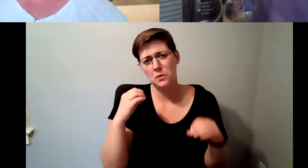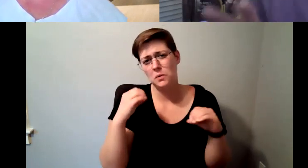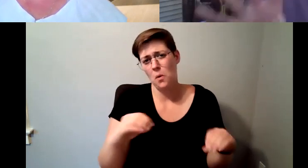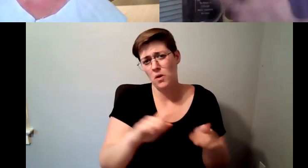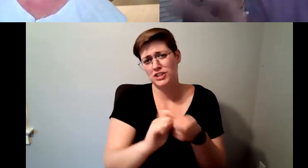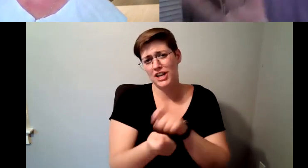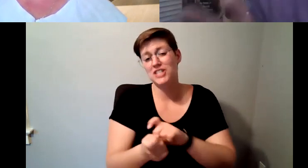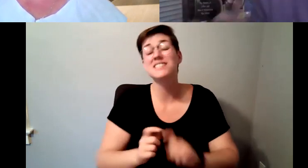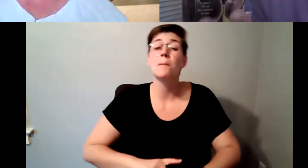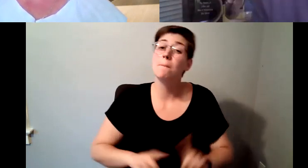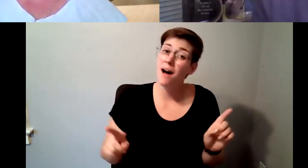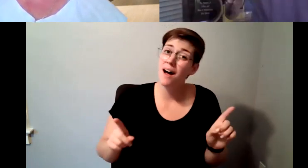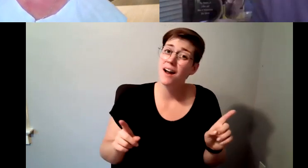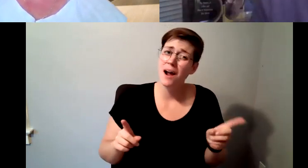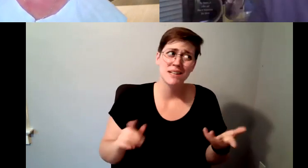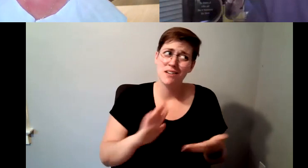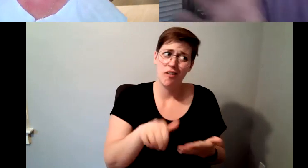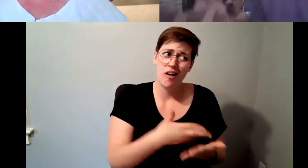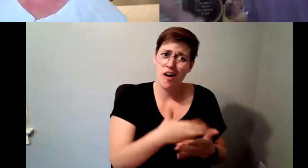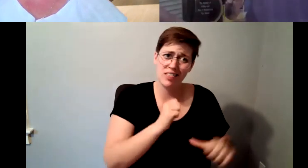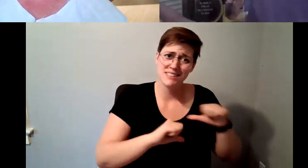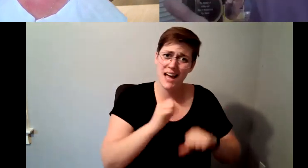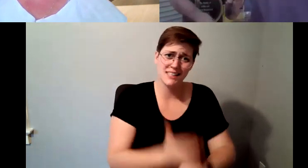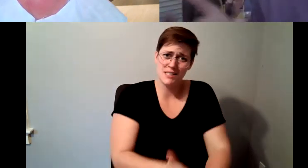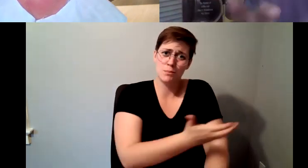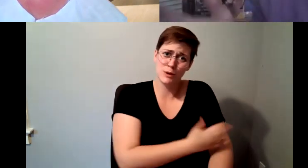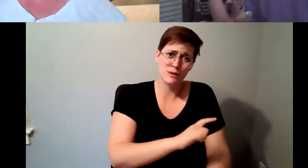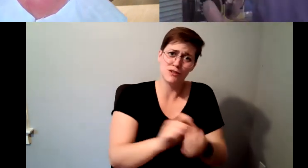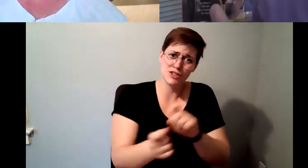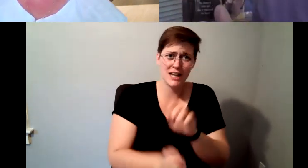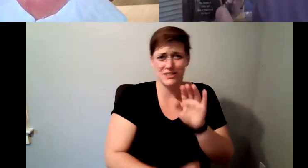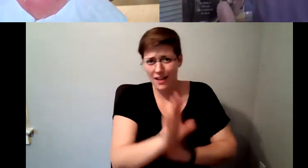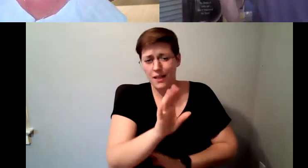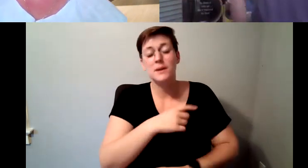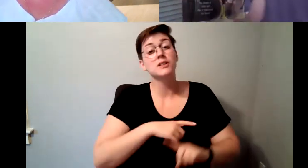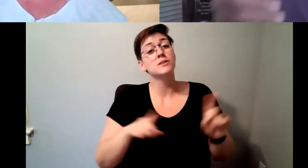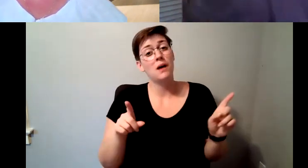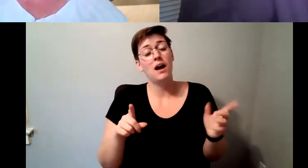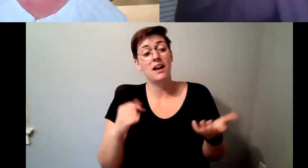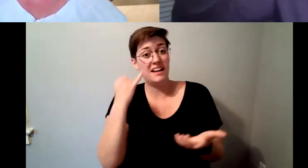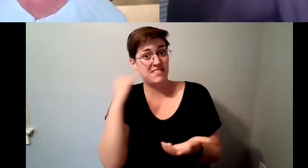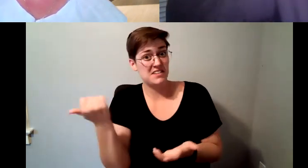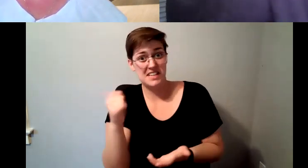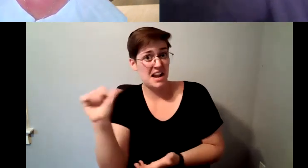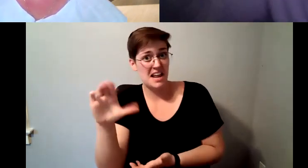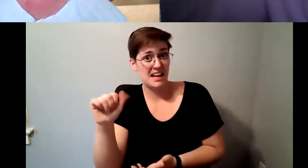i'm sure there's been advancement, so if there's a caffeine science. D. Major Cohen: Scientists in the audience they're probably thinking oh my God, of course,